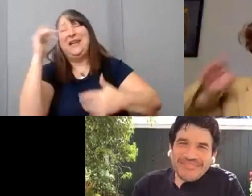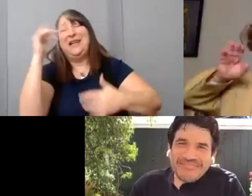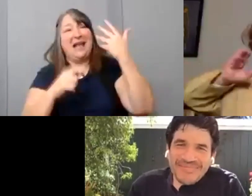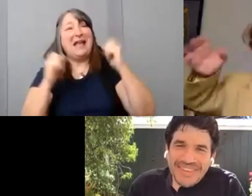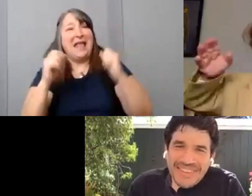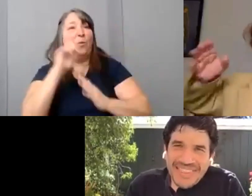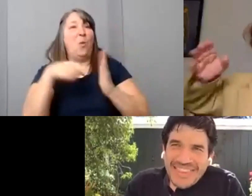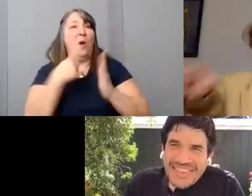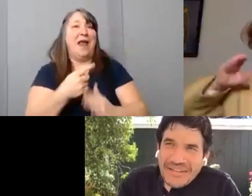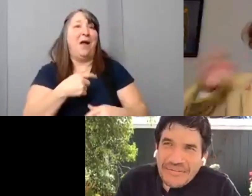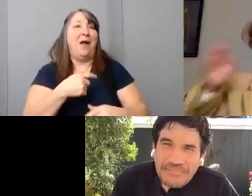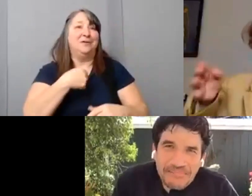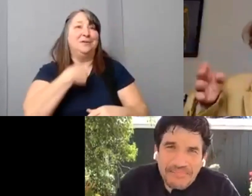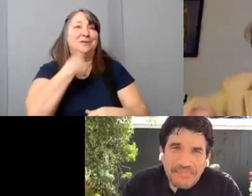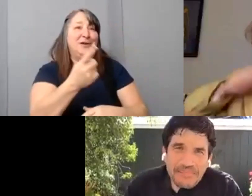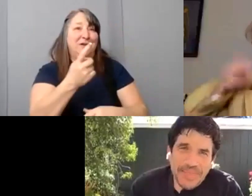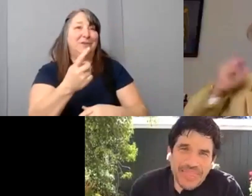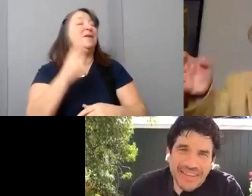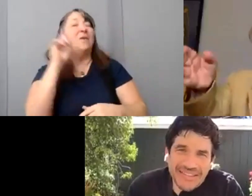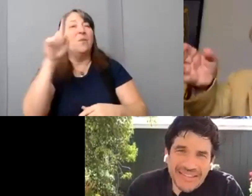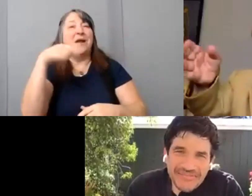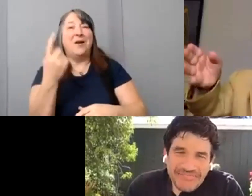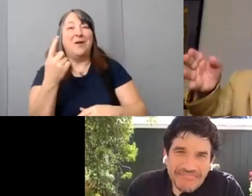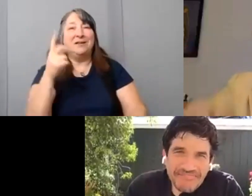So please the one the only Danny Woodburn!